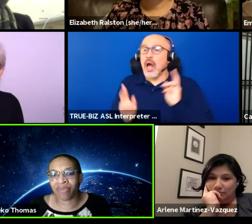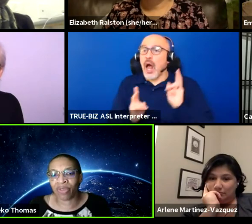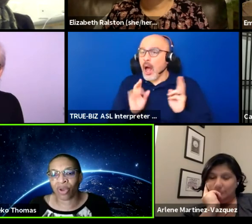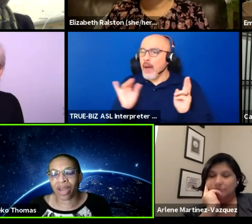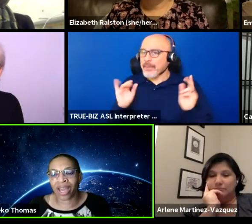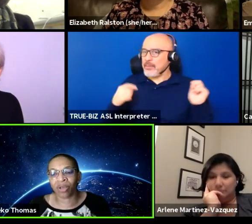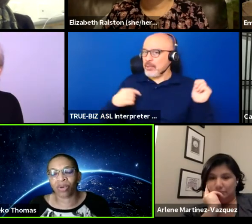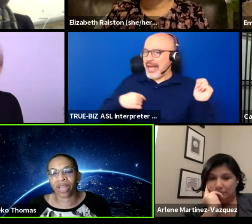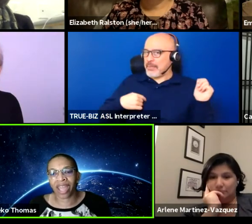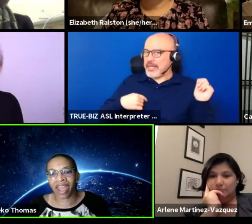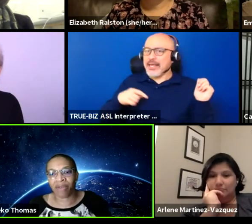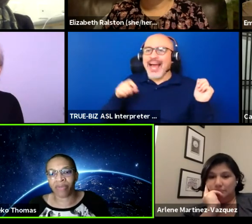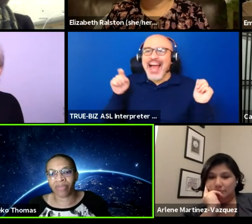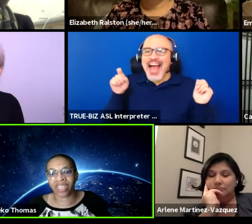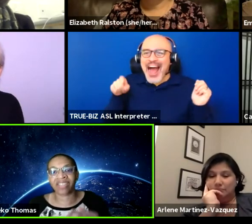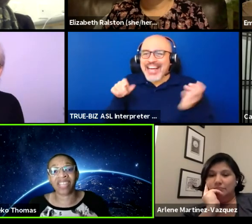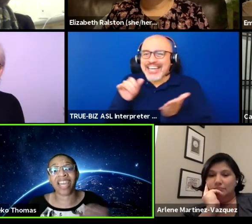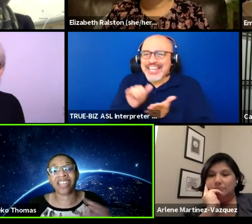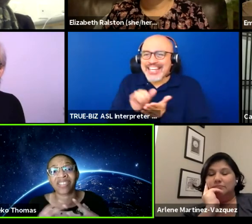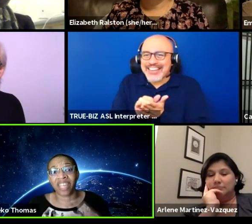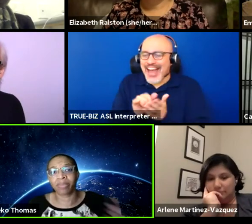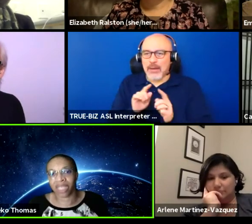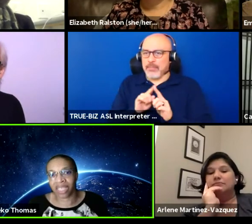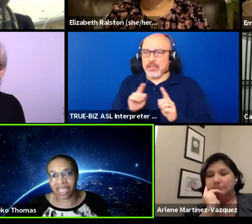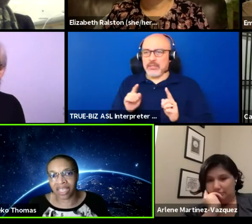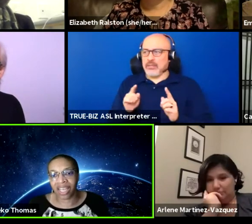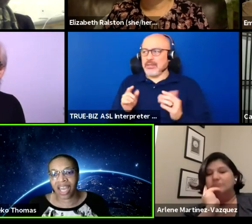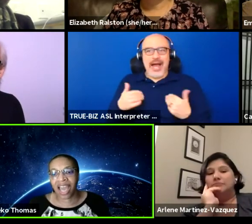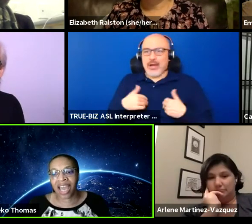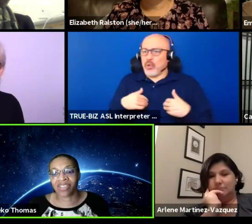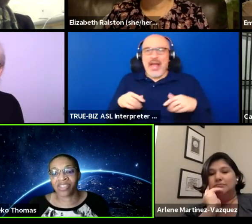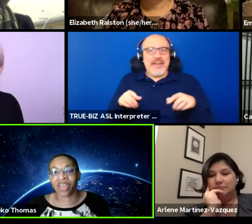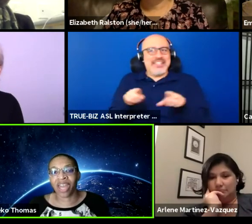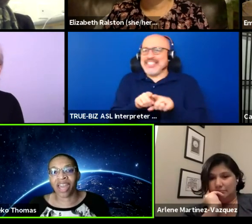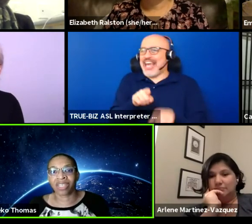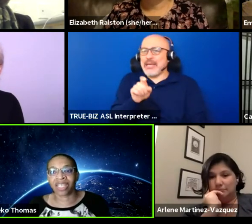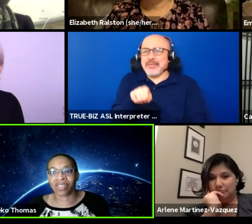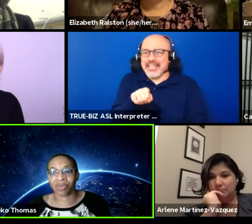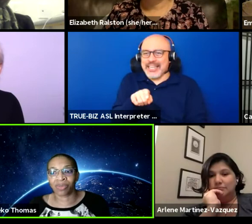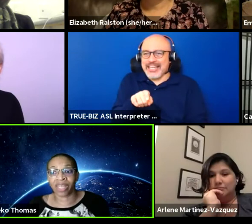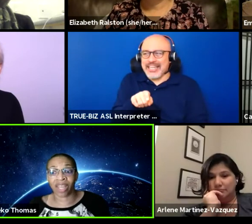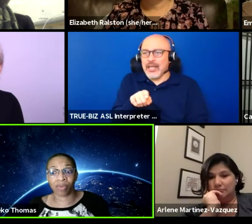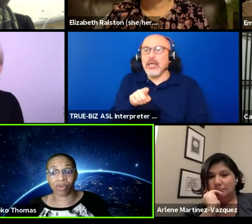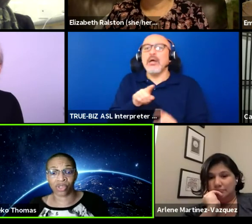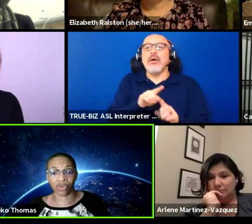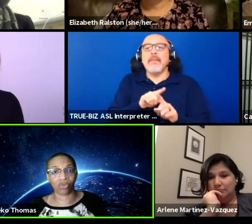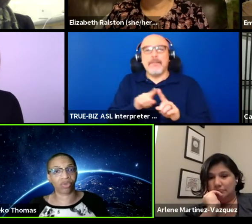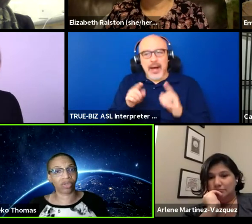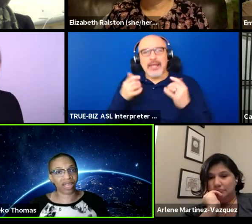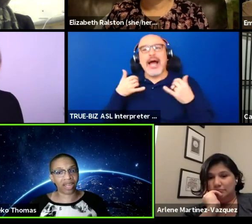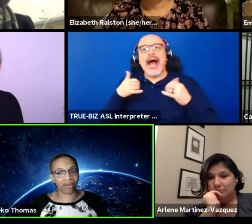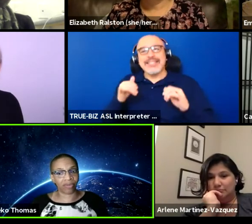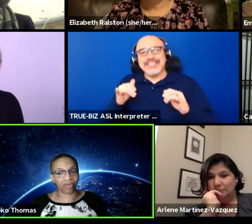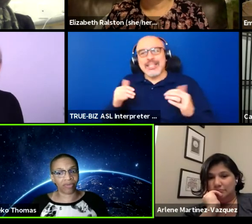even though I don't have the exact same need. I still have a need to be able to kind of